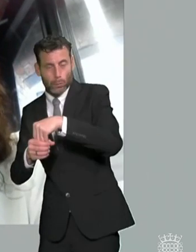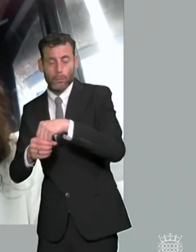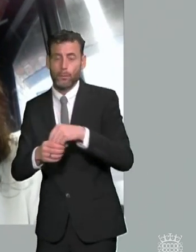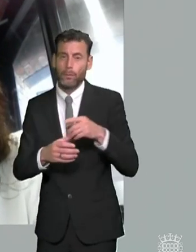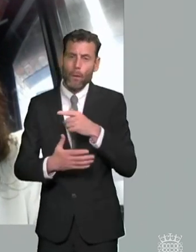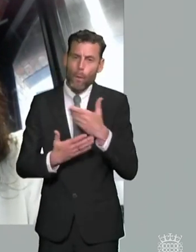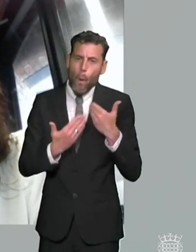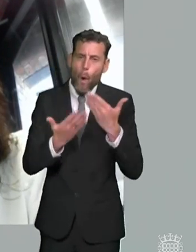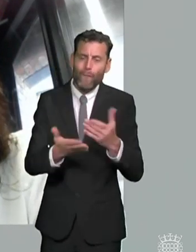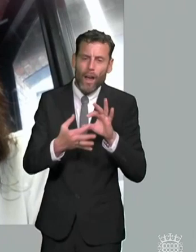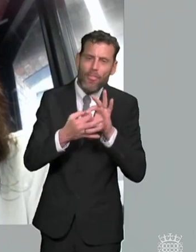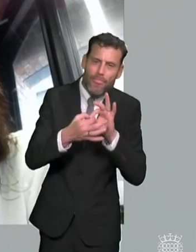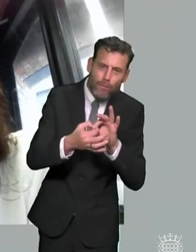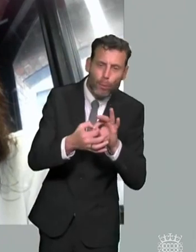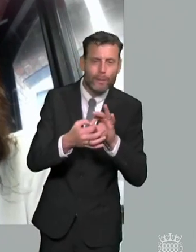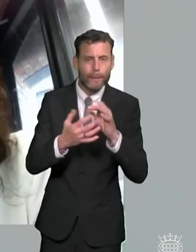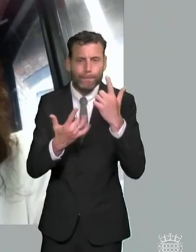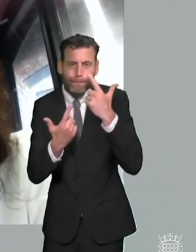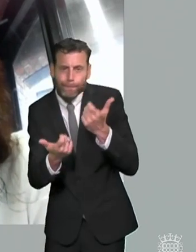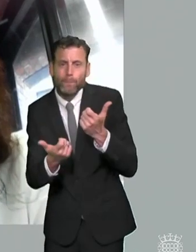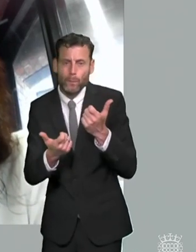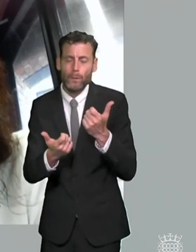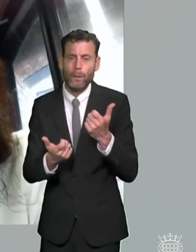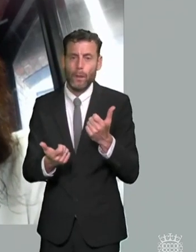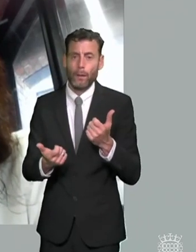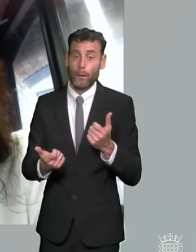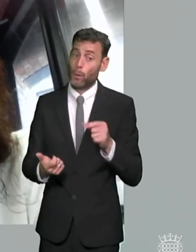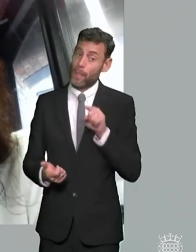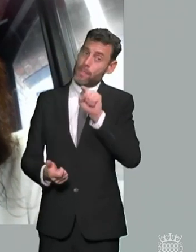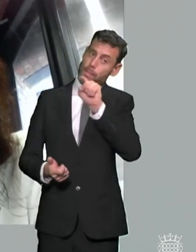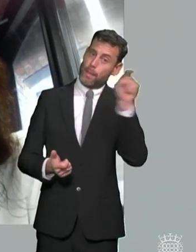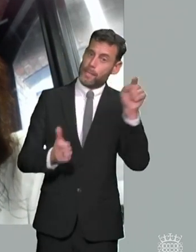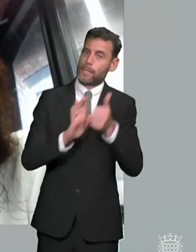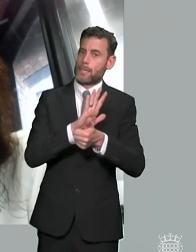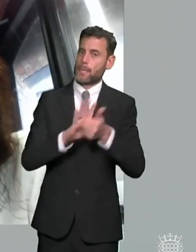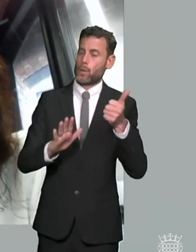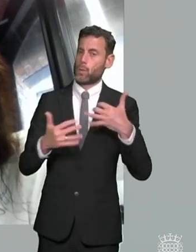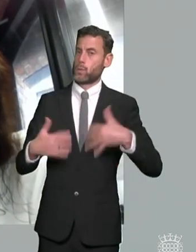and and and and and the skill set that's needed for that um it needs some consideration